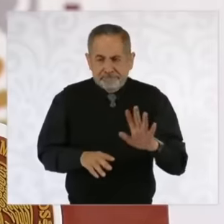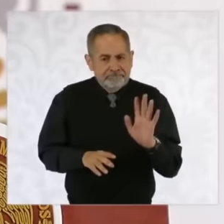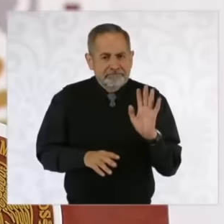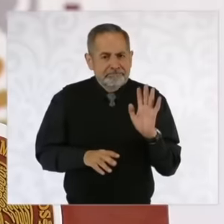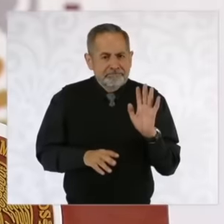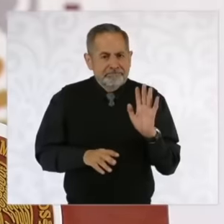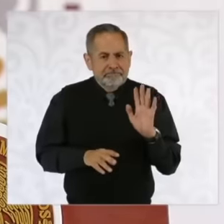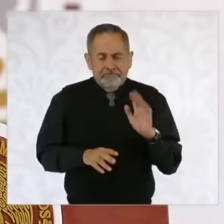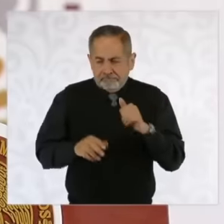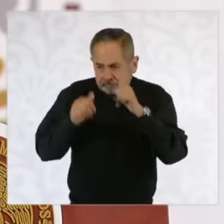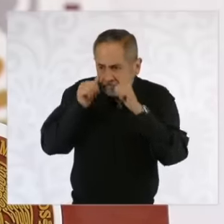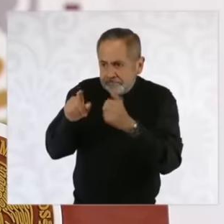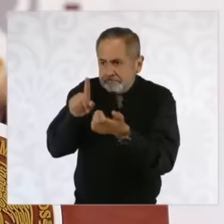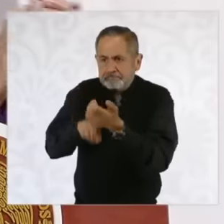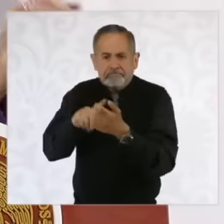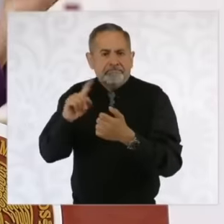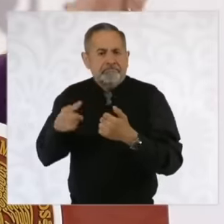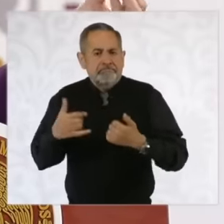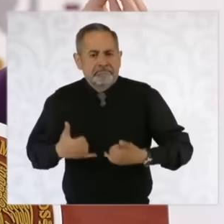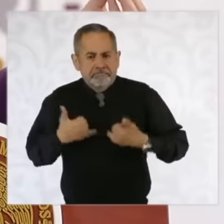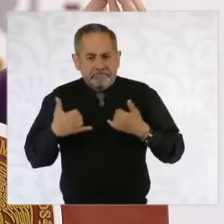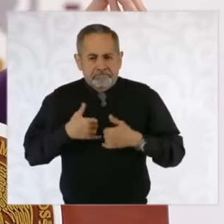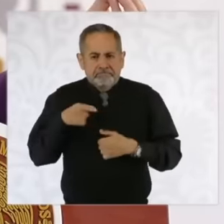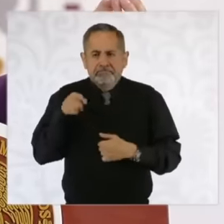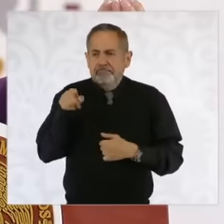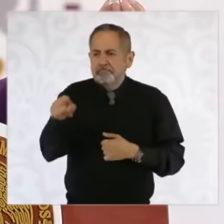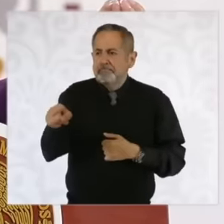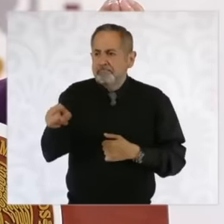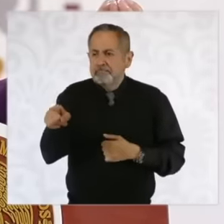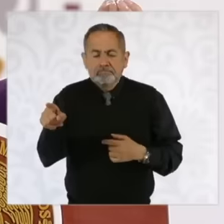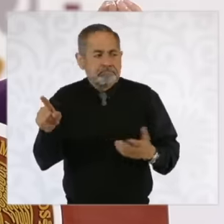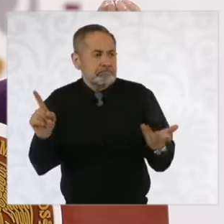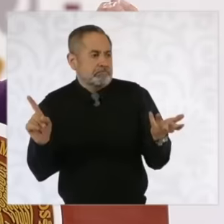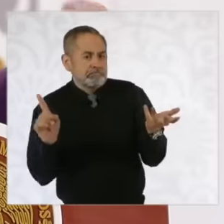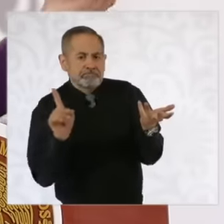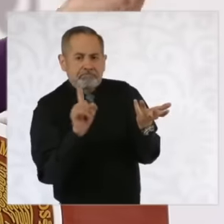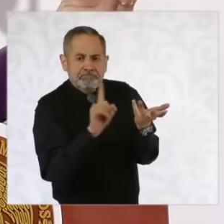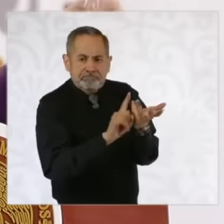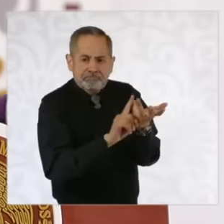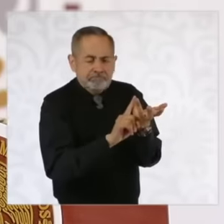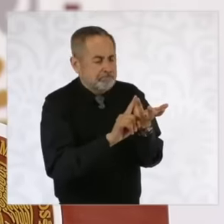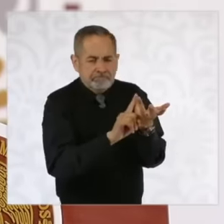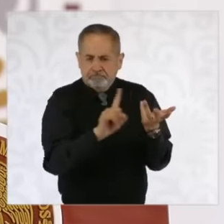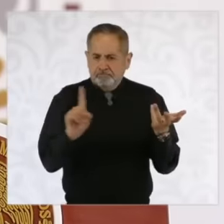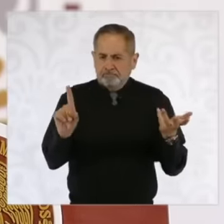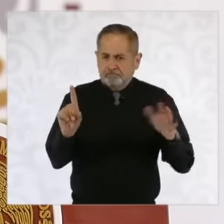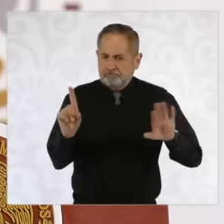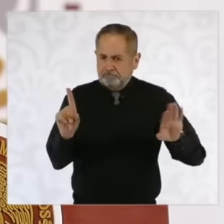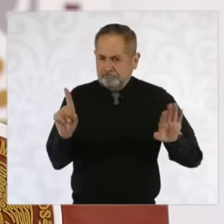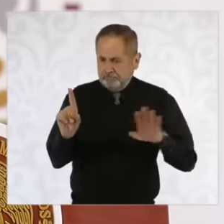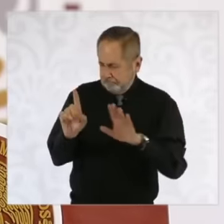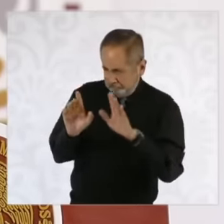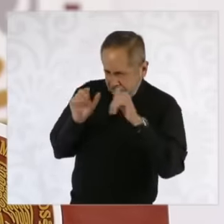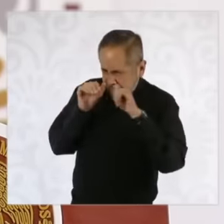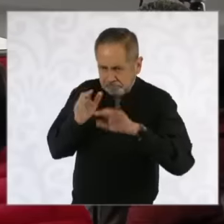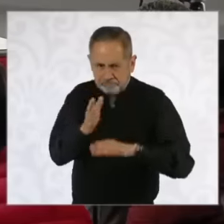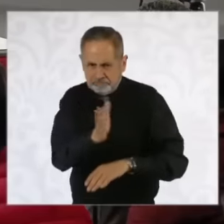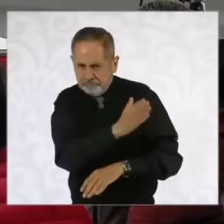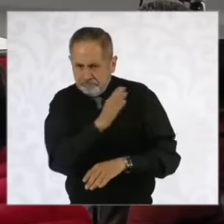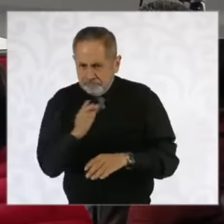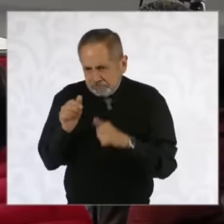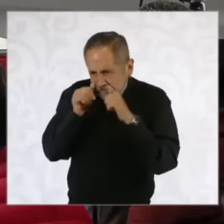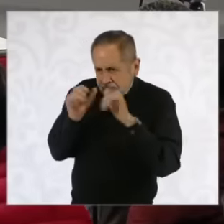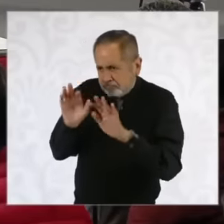a young man who can approach a criminal gang as an option when in reality it is not one